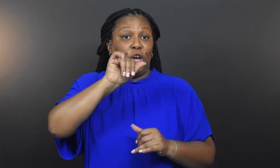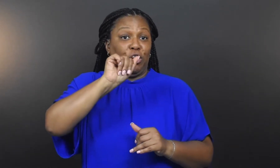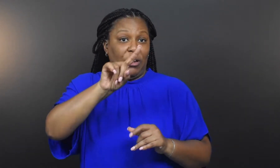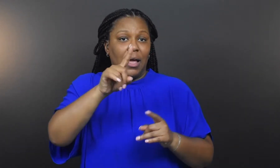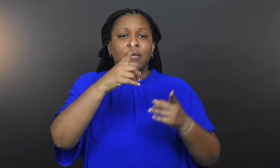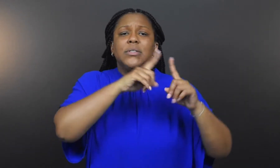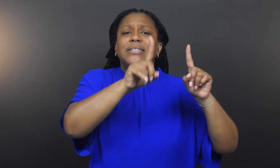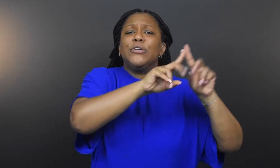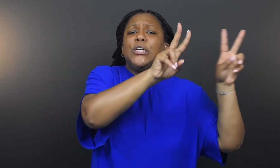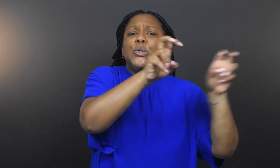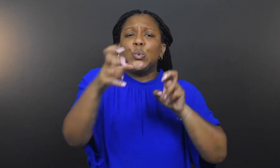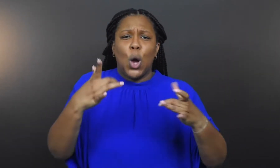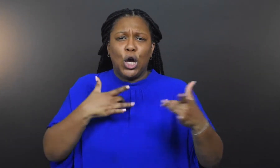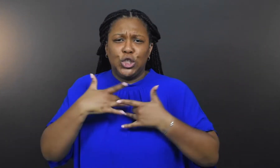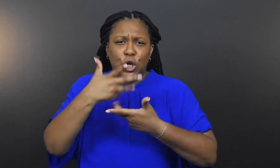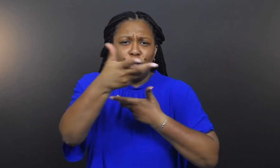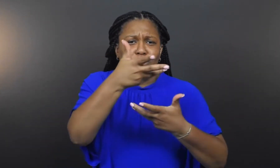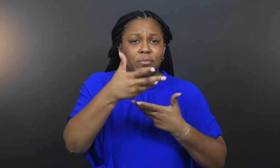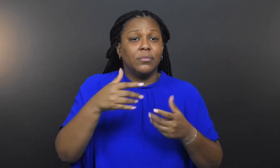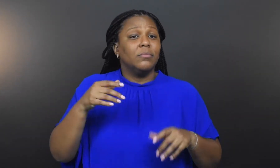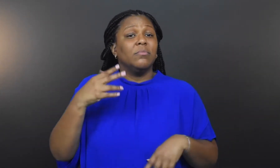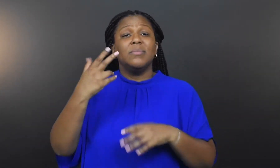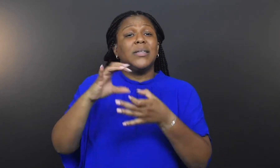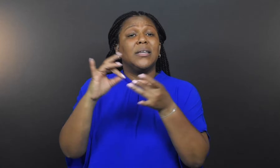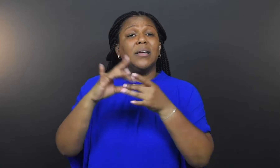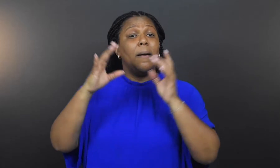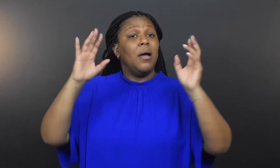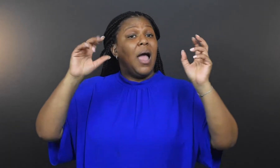on a myriad of issues and concerns.